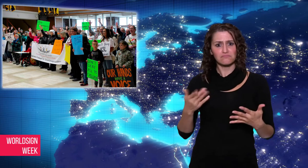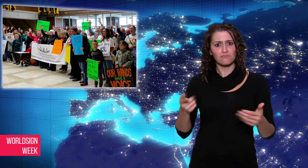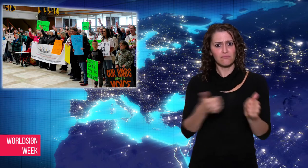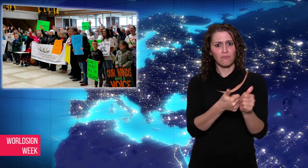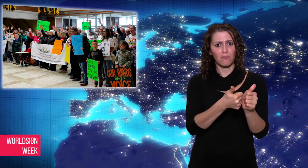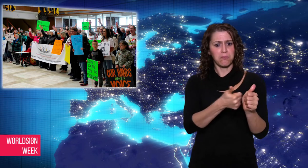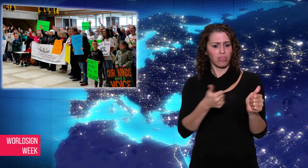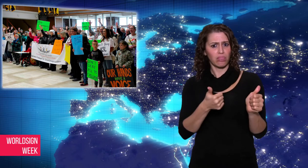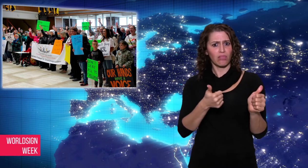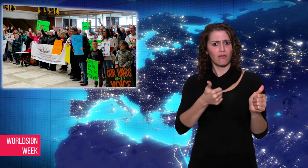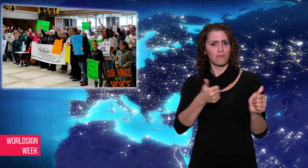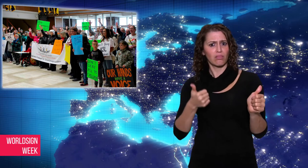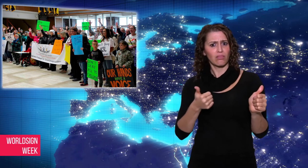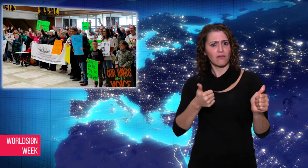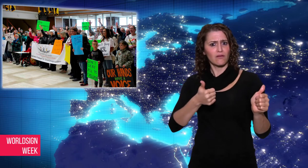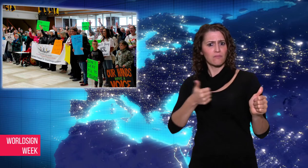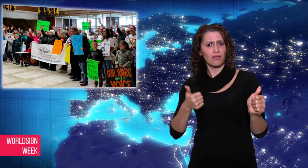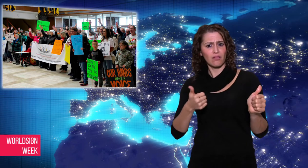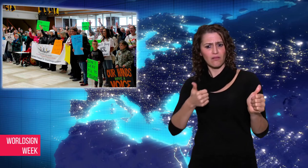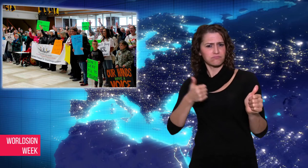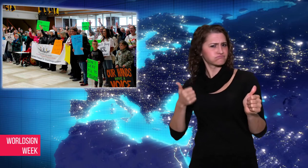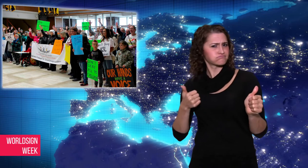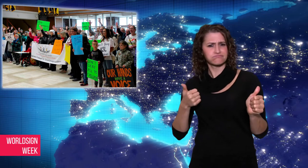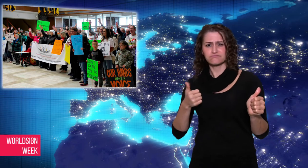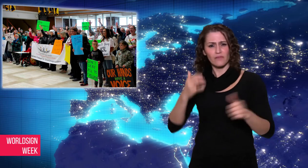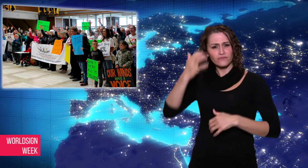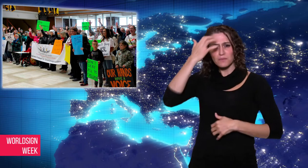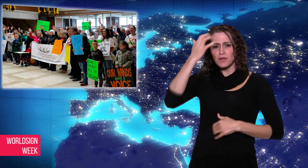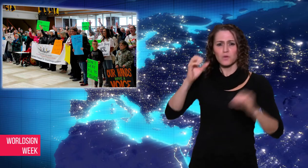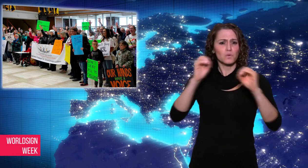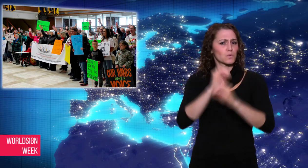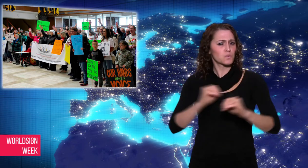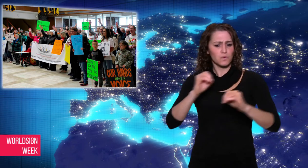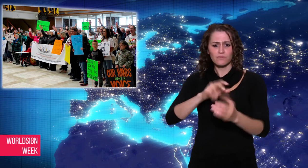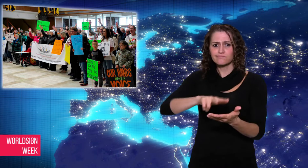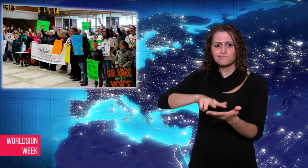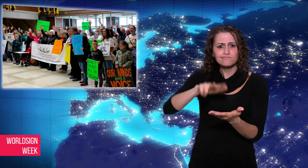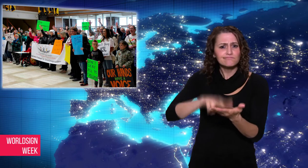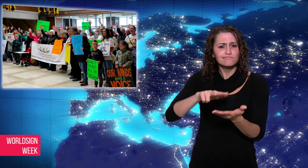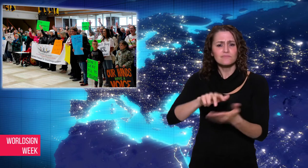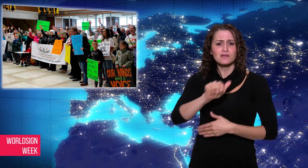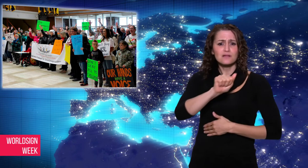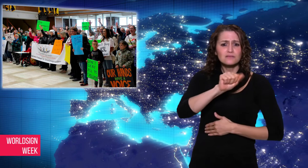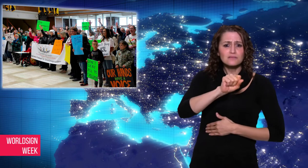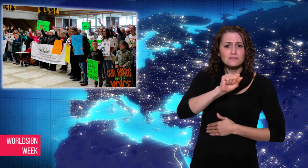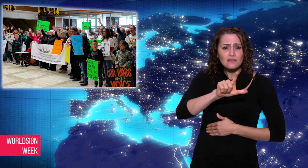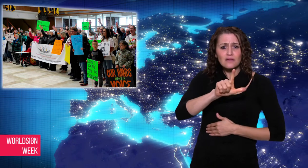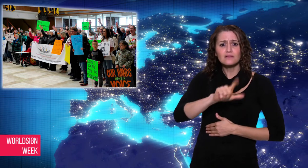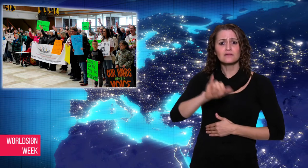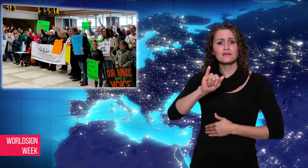behind them in recognizing ASL,